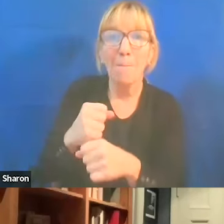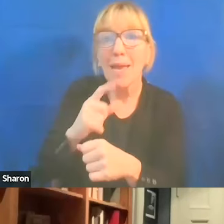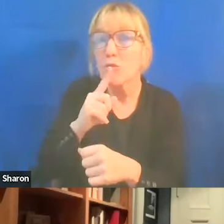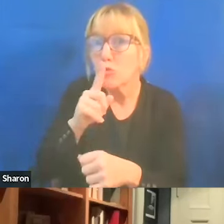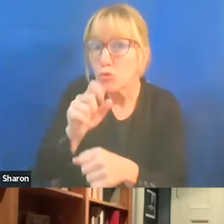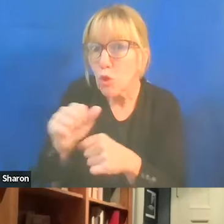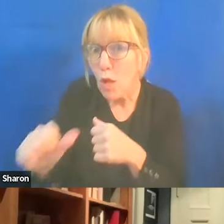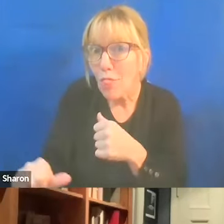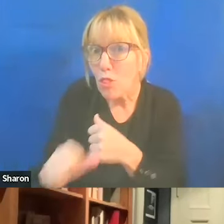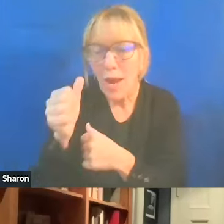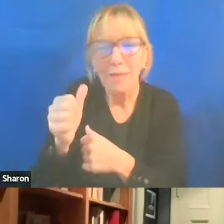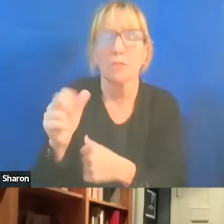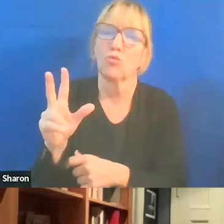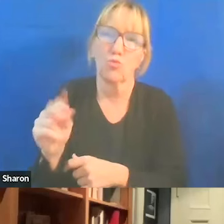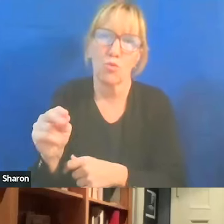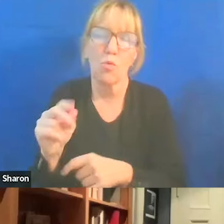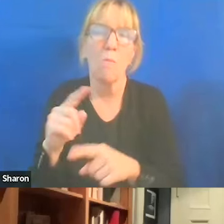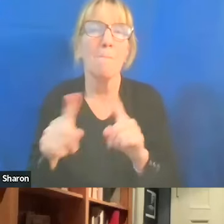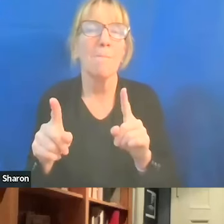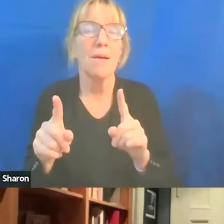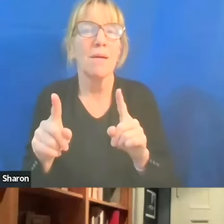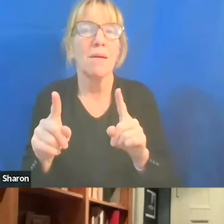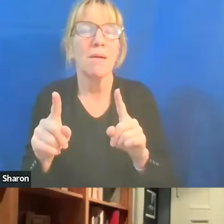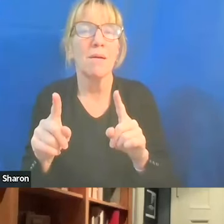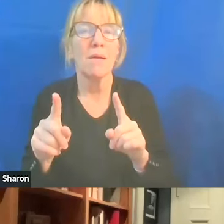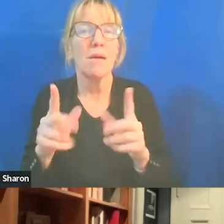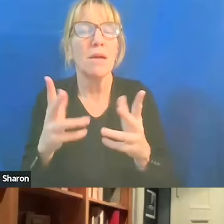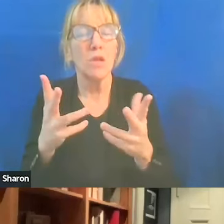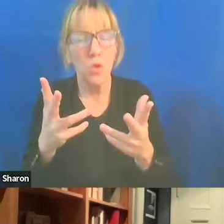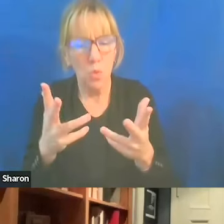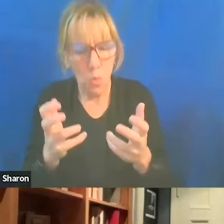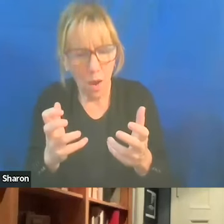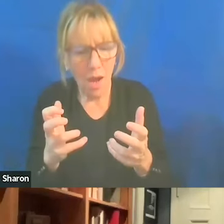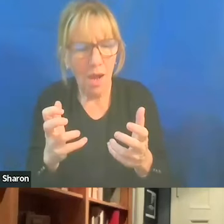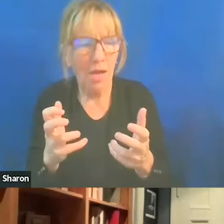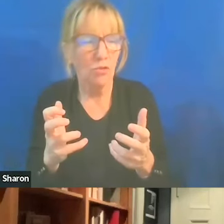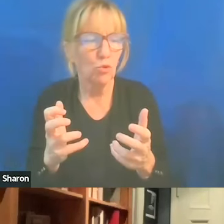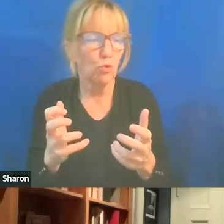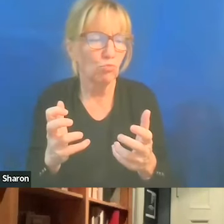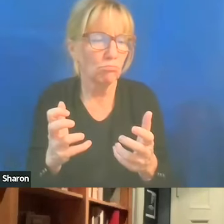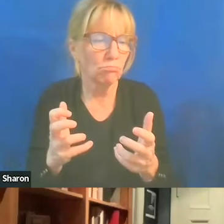Be very clear on that. But you also want to encourage the student body